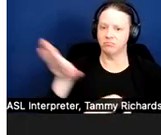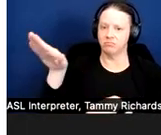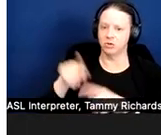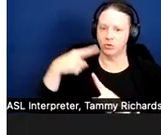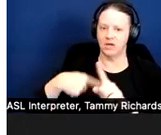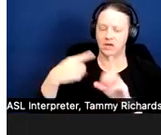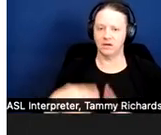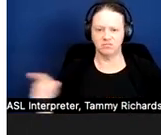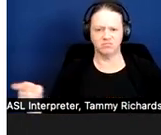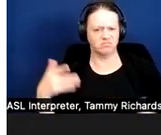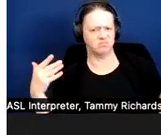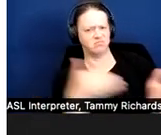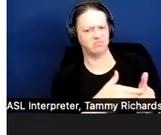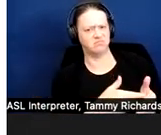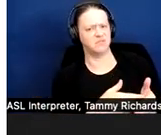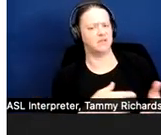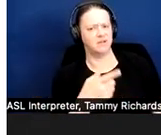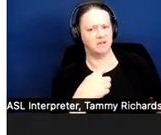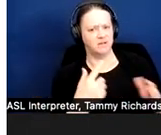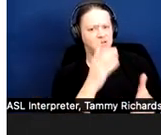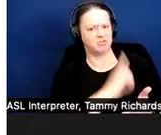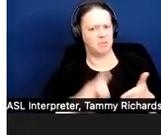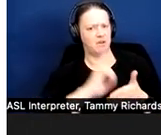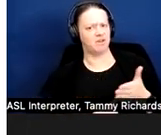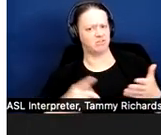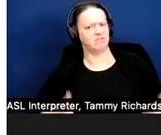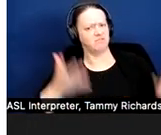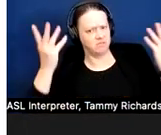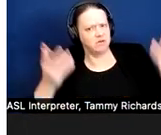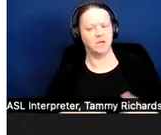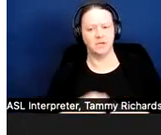And in that case, the District Court held that the city's imposition of a financial